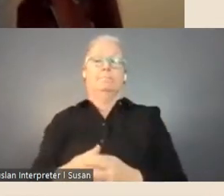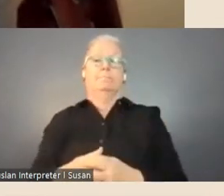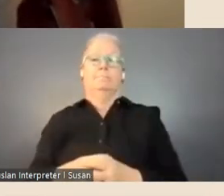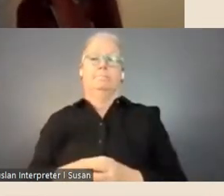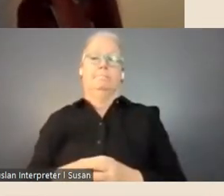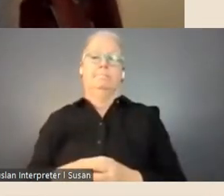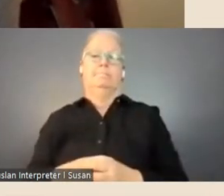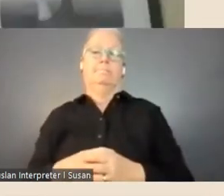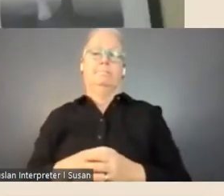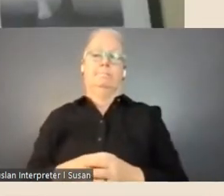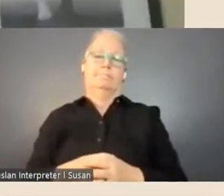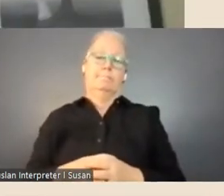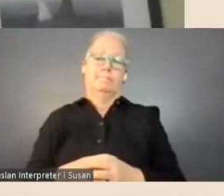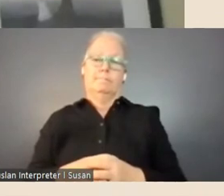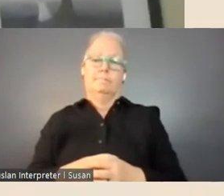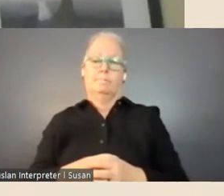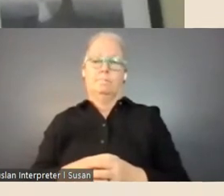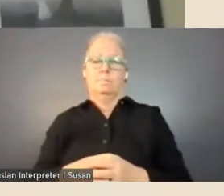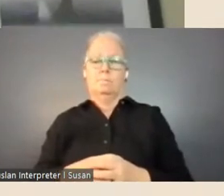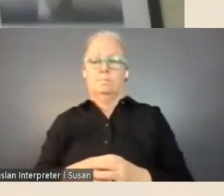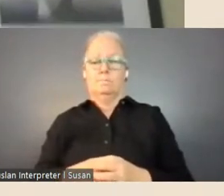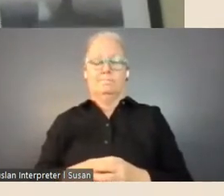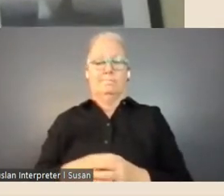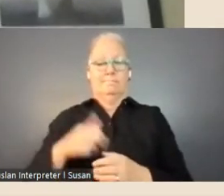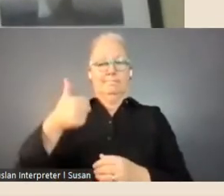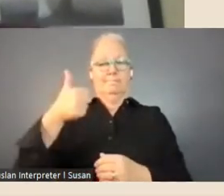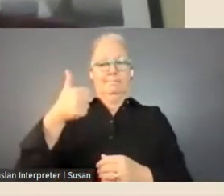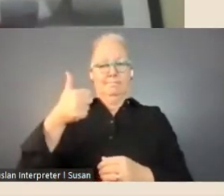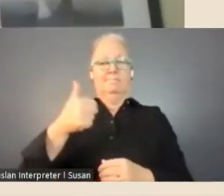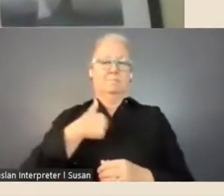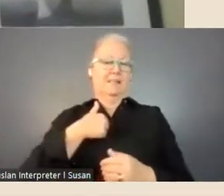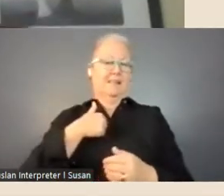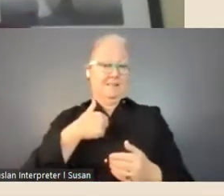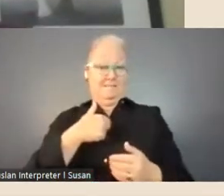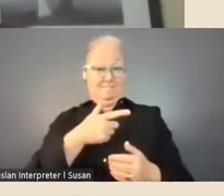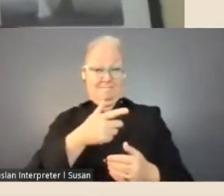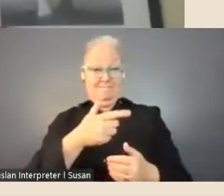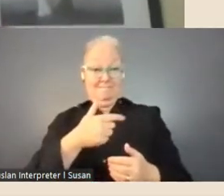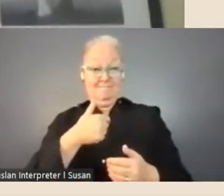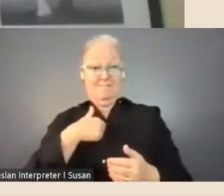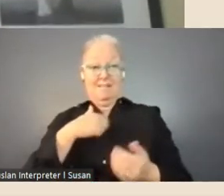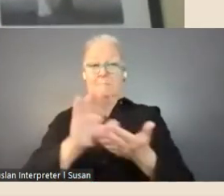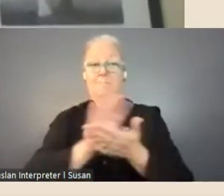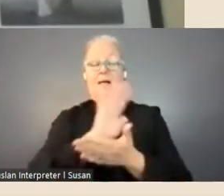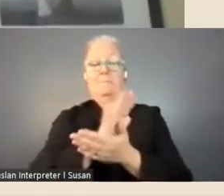Tim Hogan: I, I don't...Kevin, Des, I'll take this one if you like, I mean the Library has hundreds and